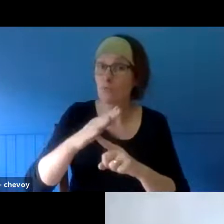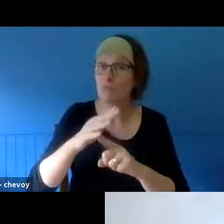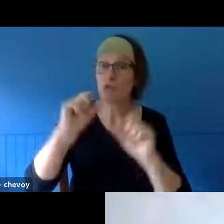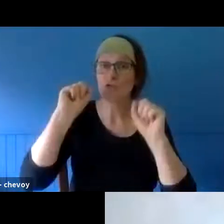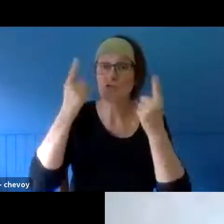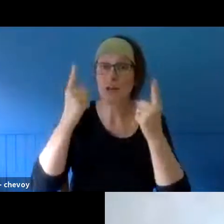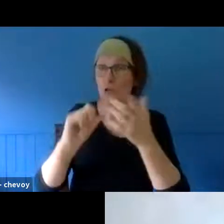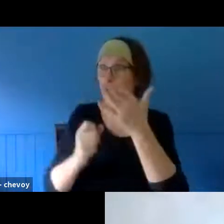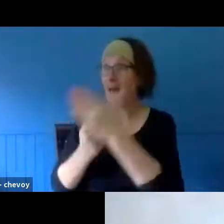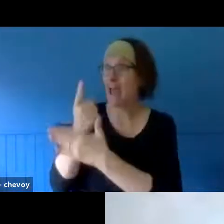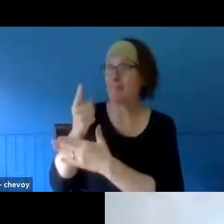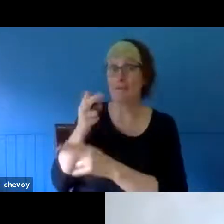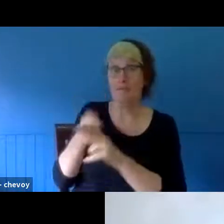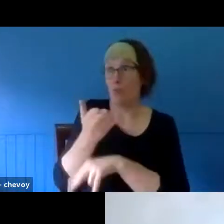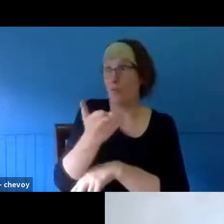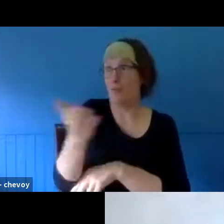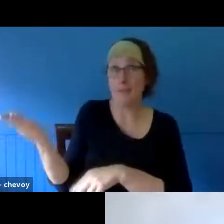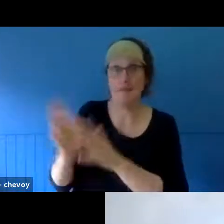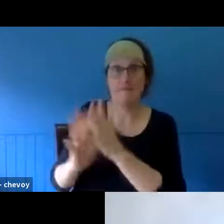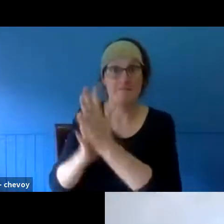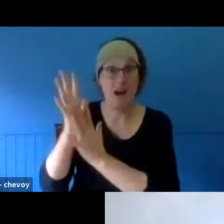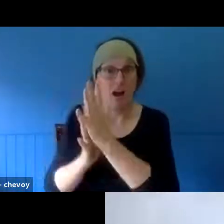want to go generic - was that everyone lost control. You know,